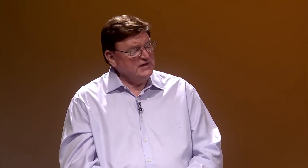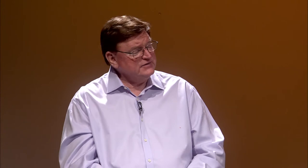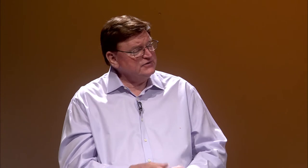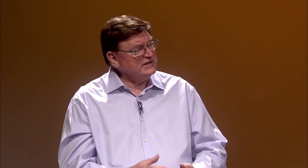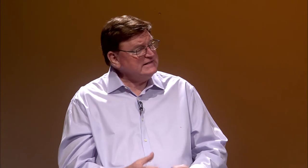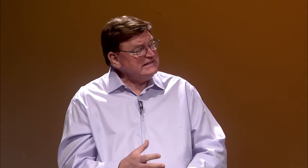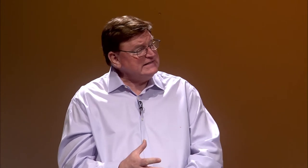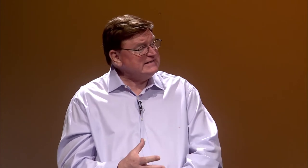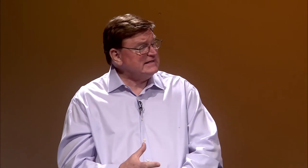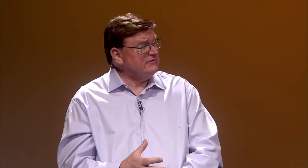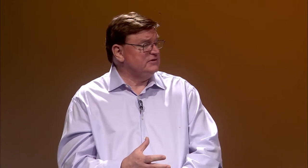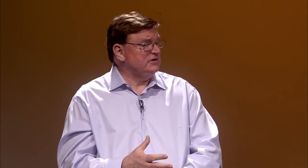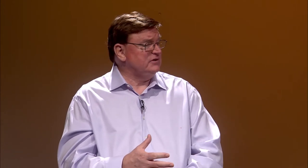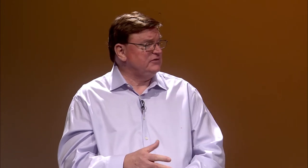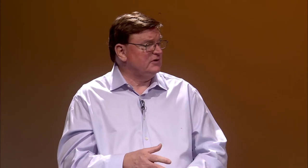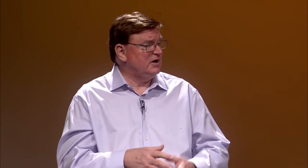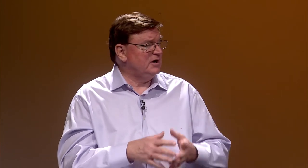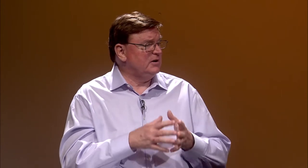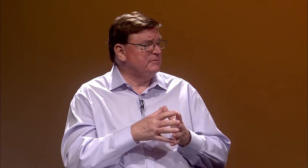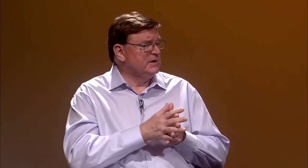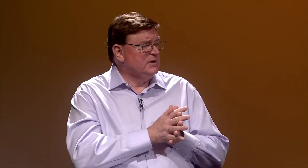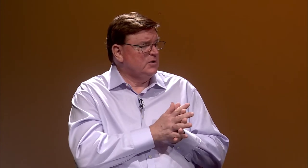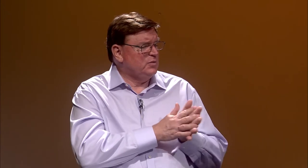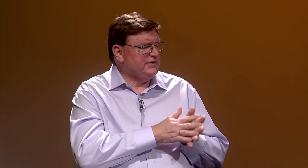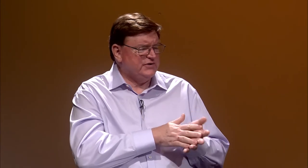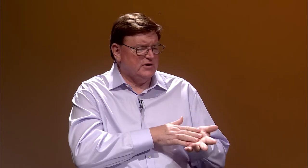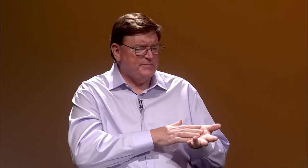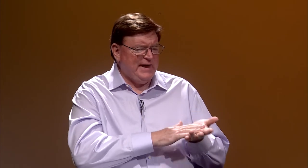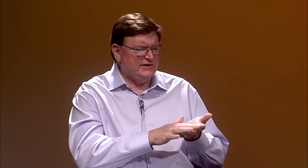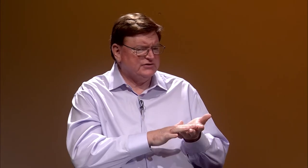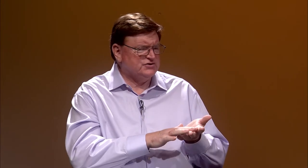And then in the 1970s, with the passage of the individual,